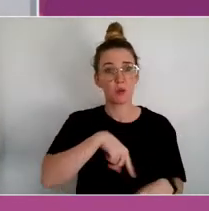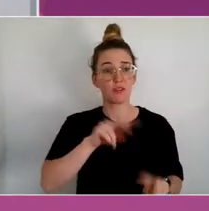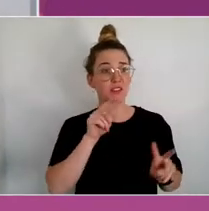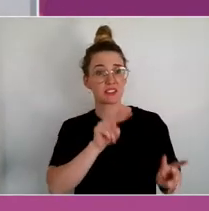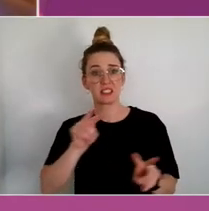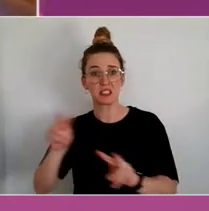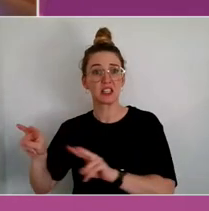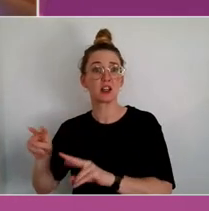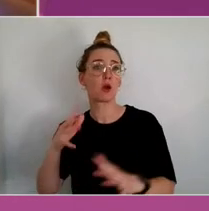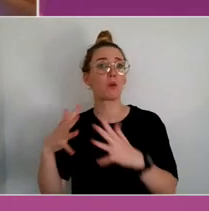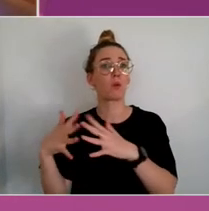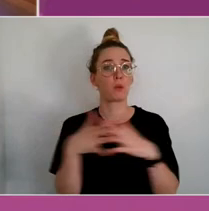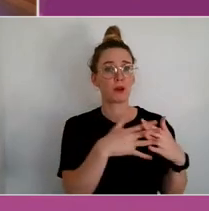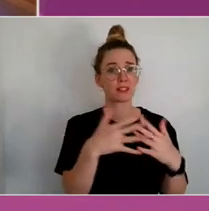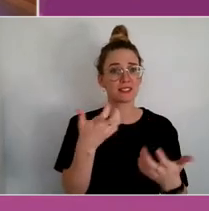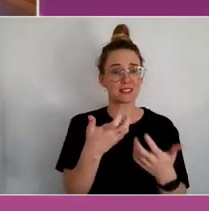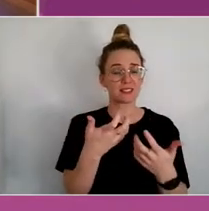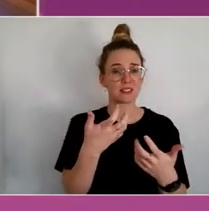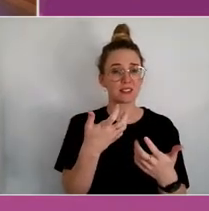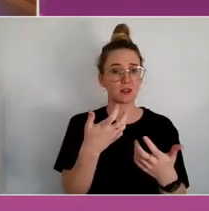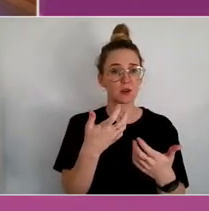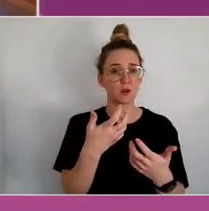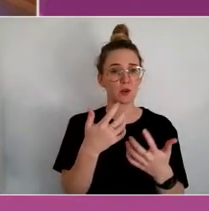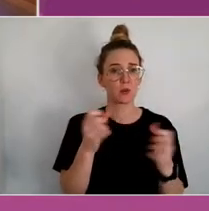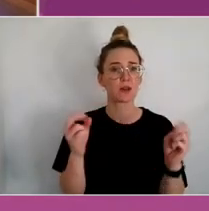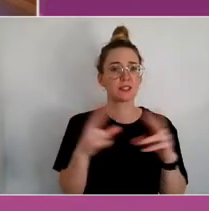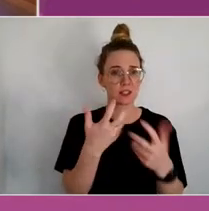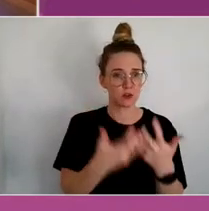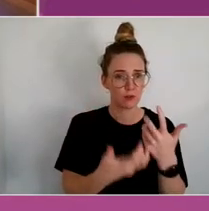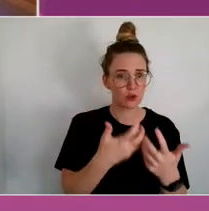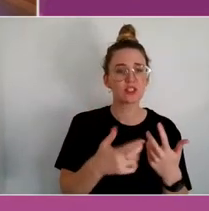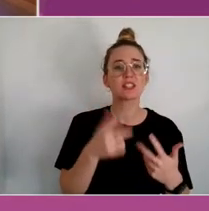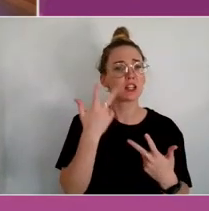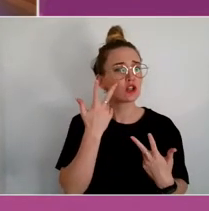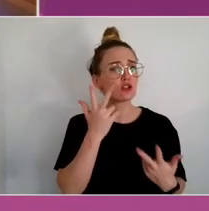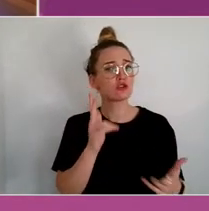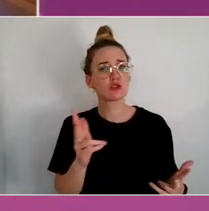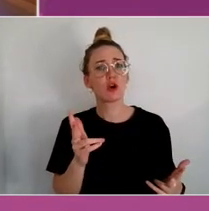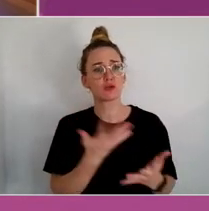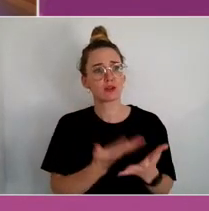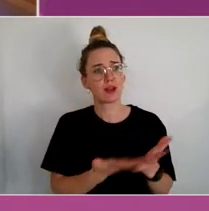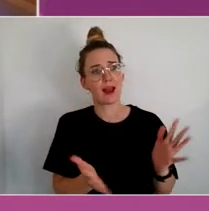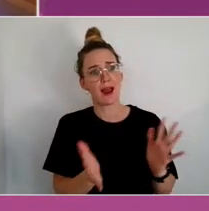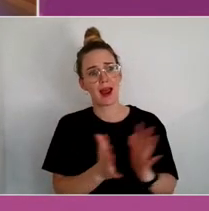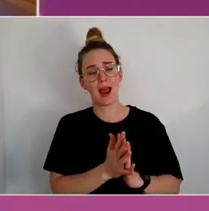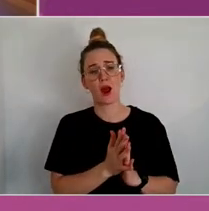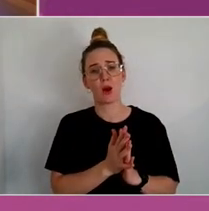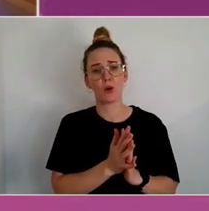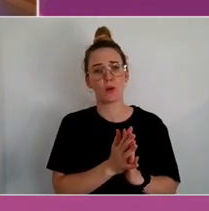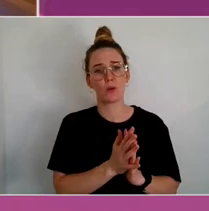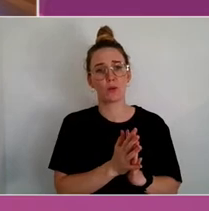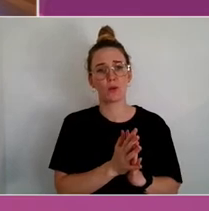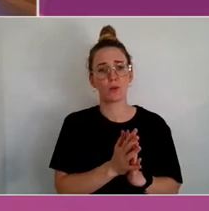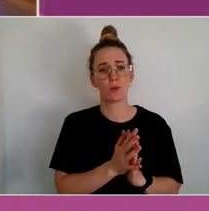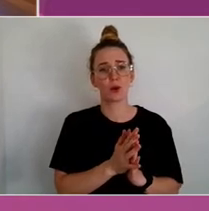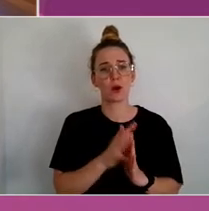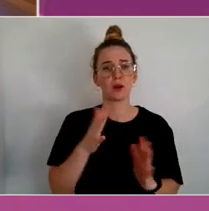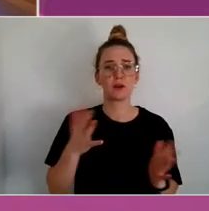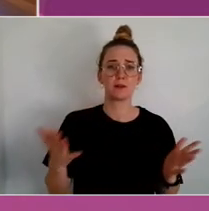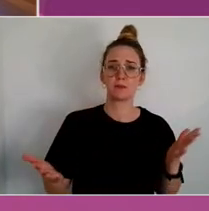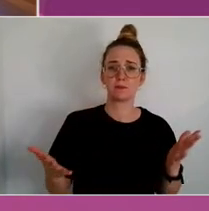that's really showed the role that can be undertaken for thinking about participatory